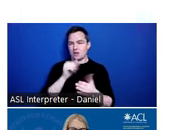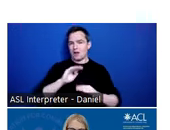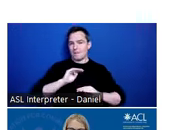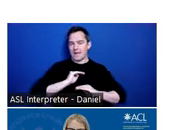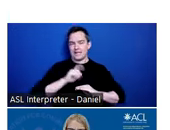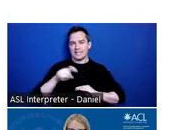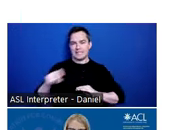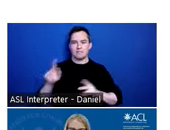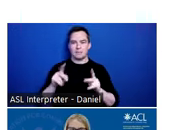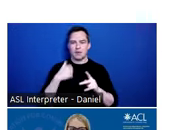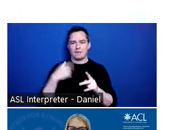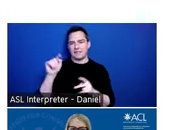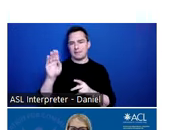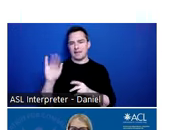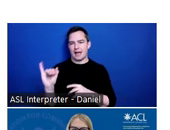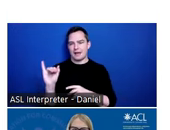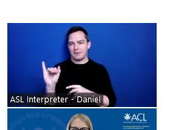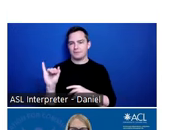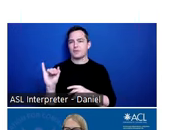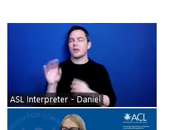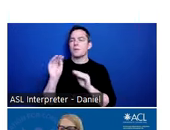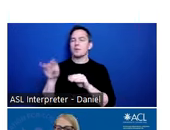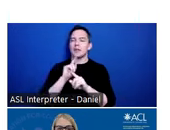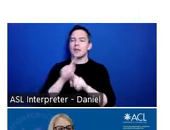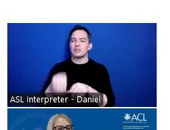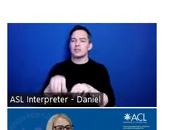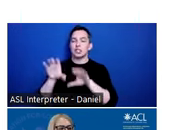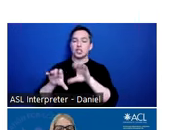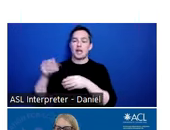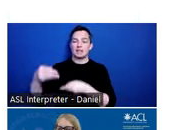traumatic brain injury? Please place your answers in the chat,